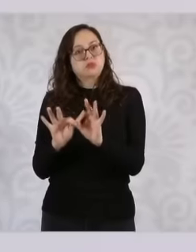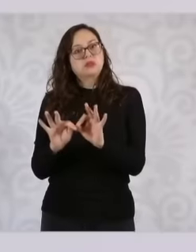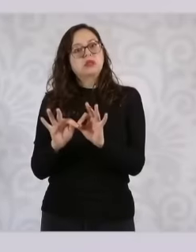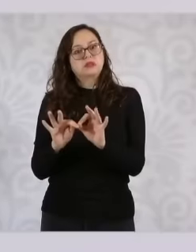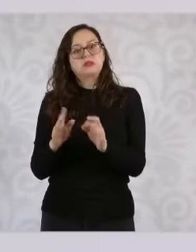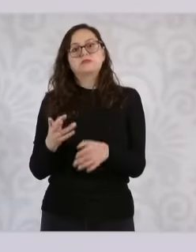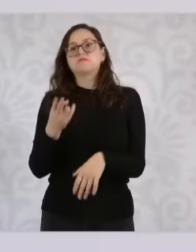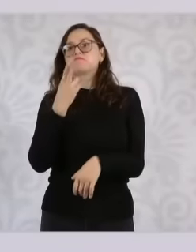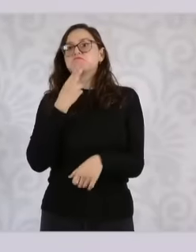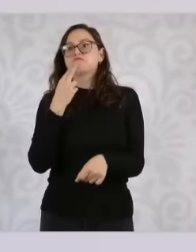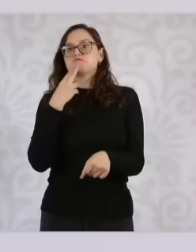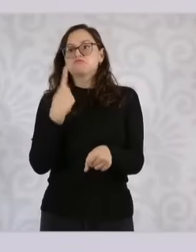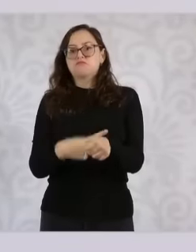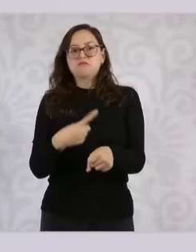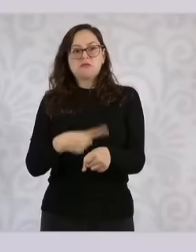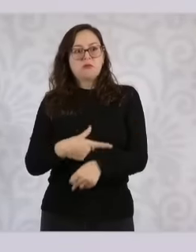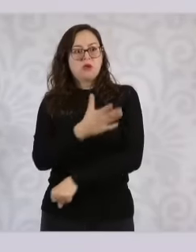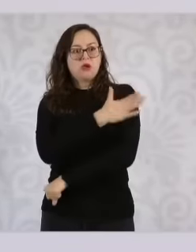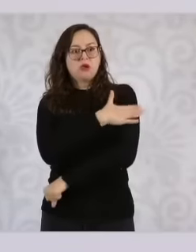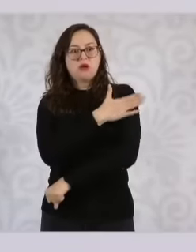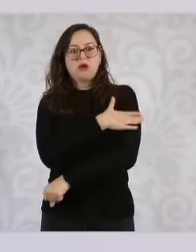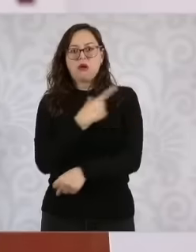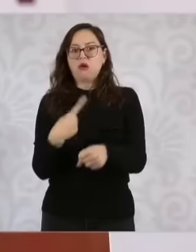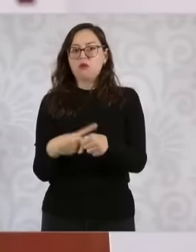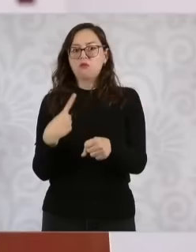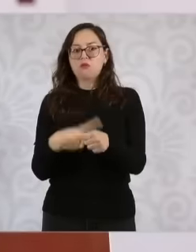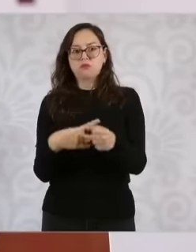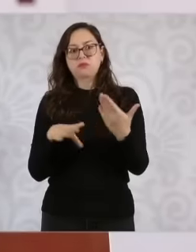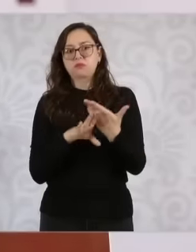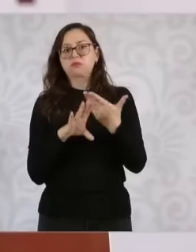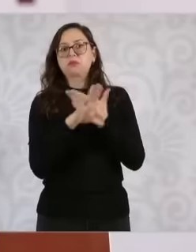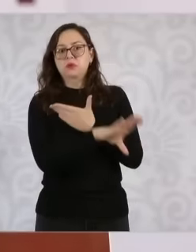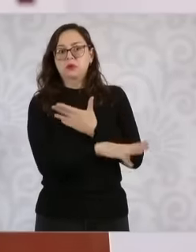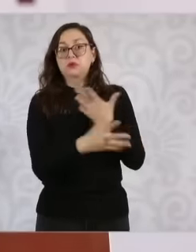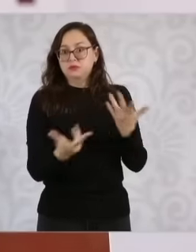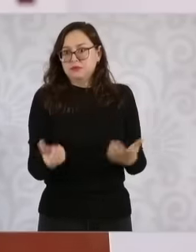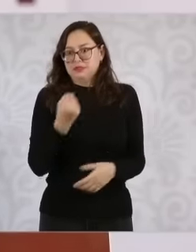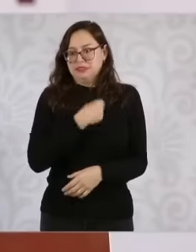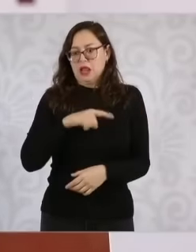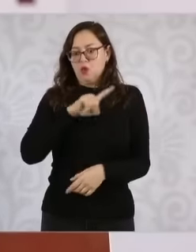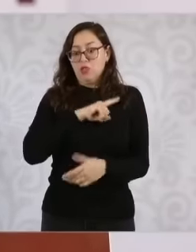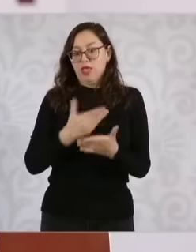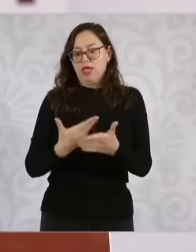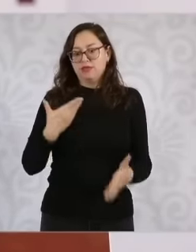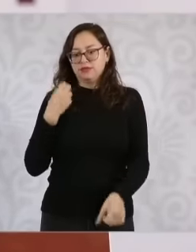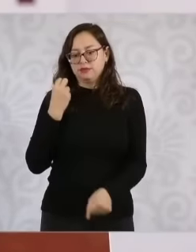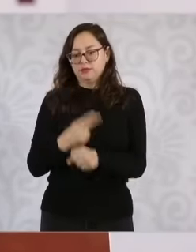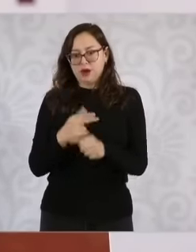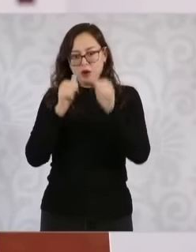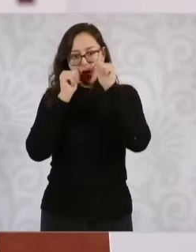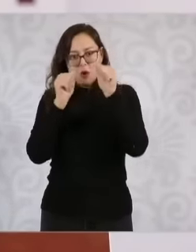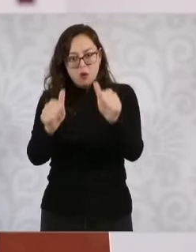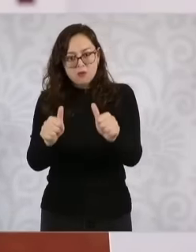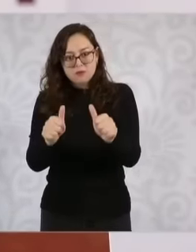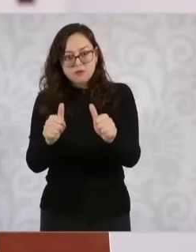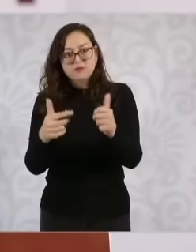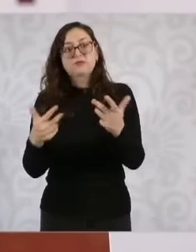diabetes, hypertension, health prevention and one of those important programs